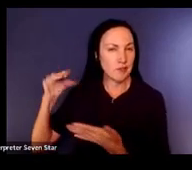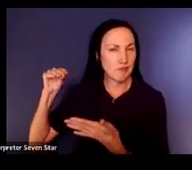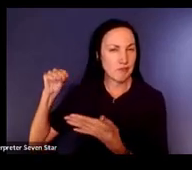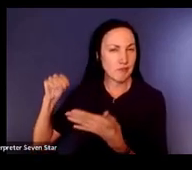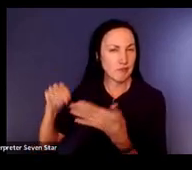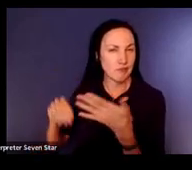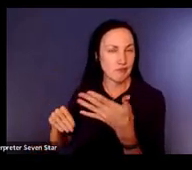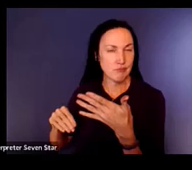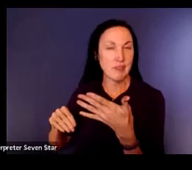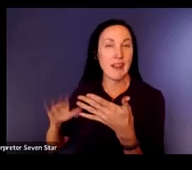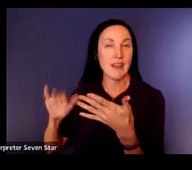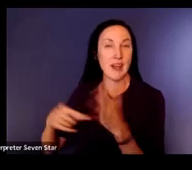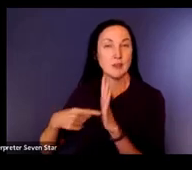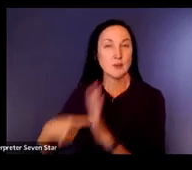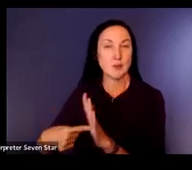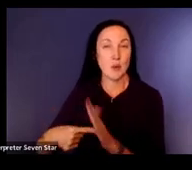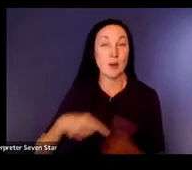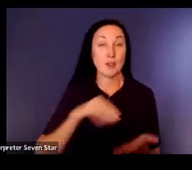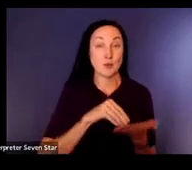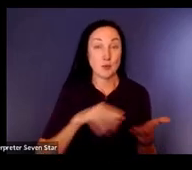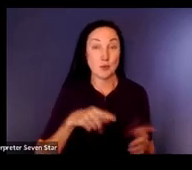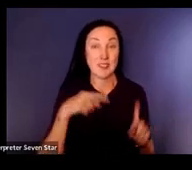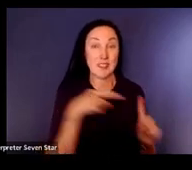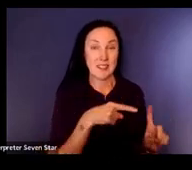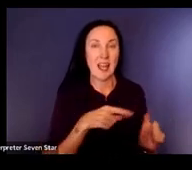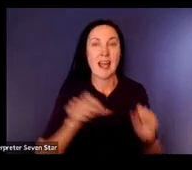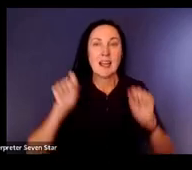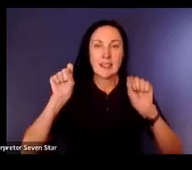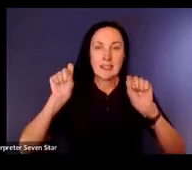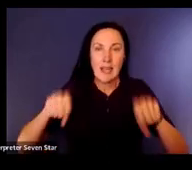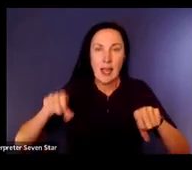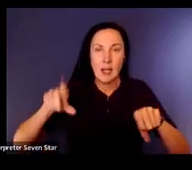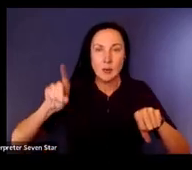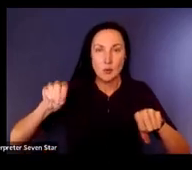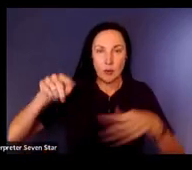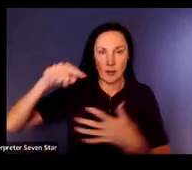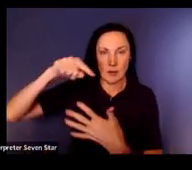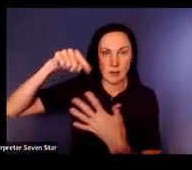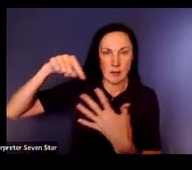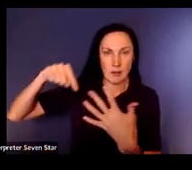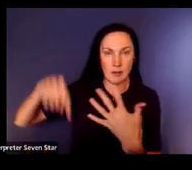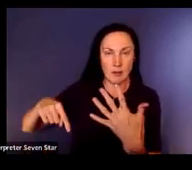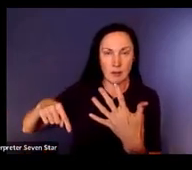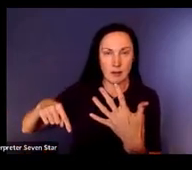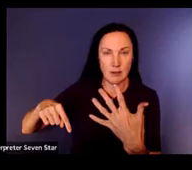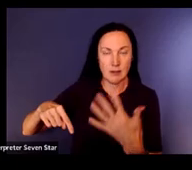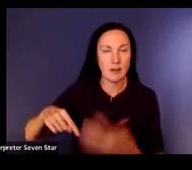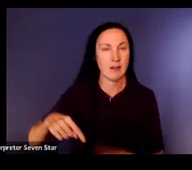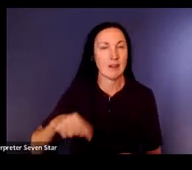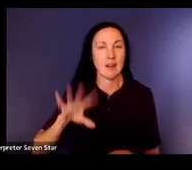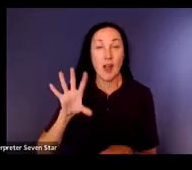on what the student can do. What Their likes are. What brings out their personality.